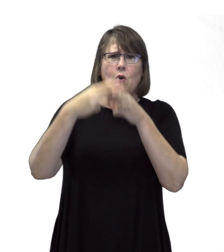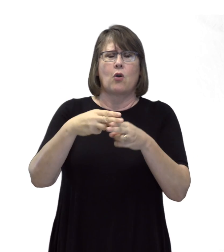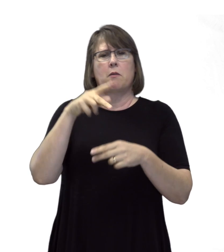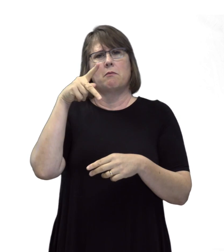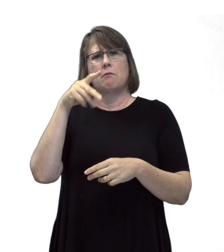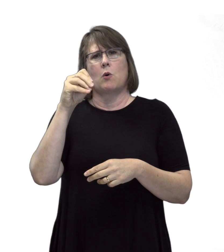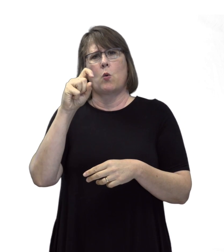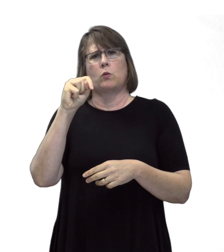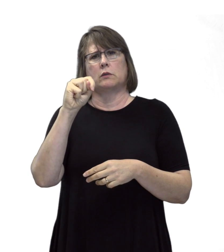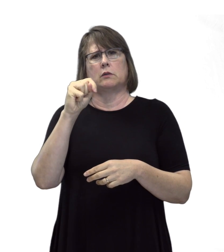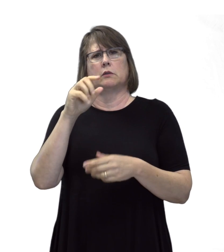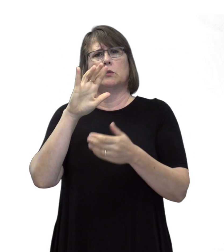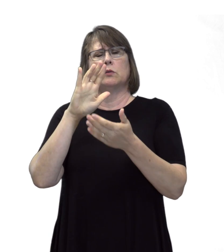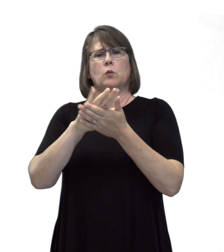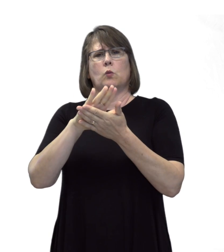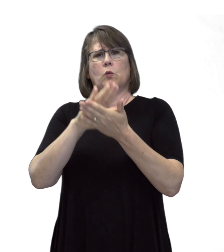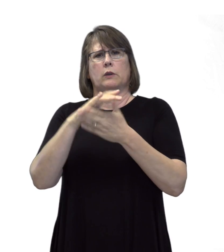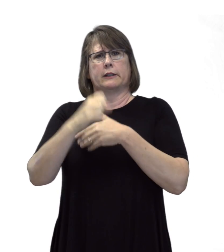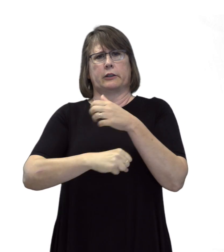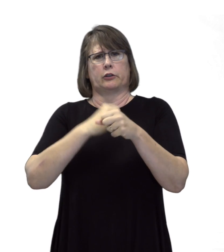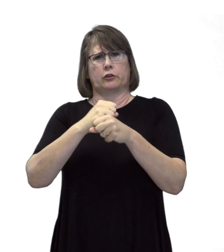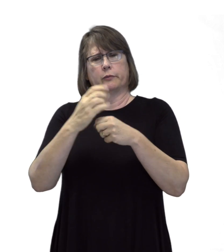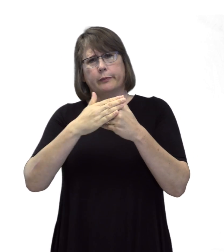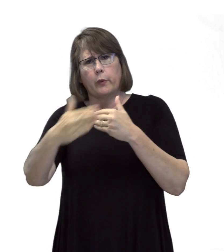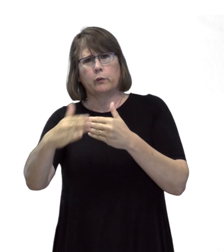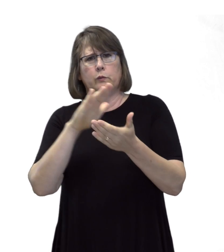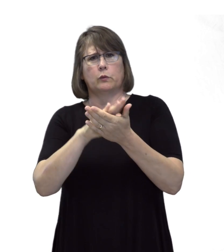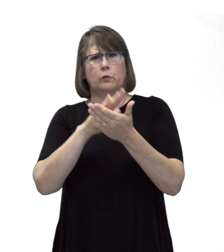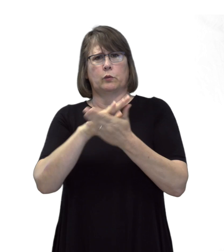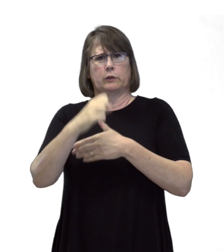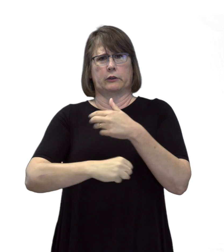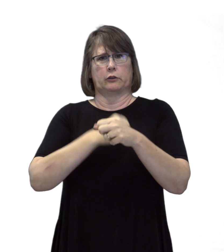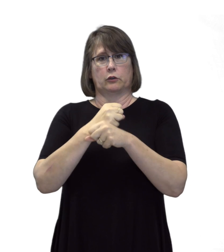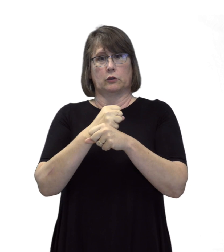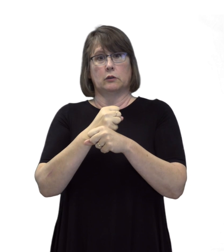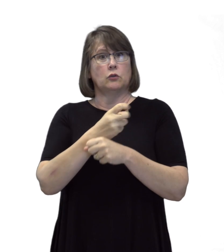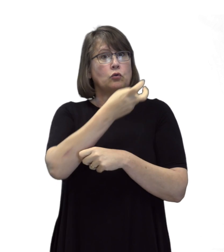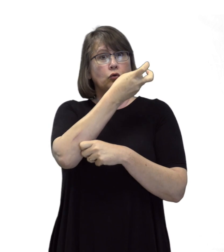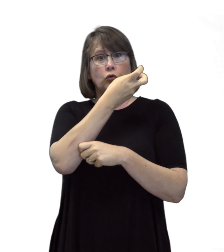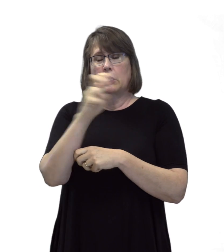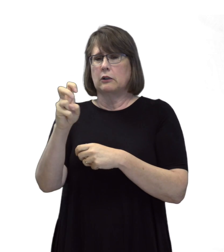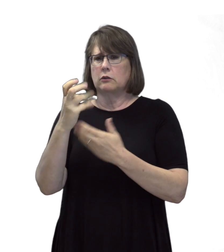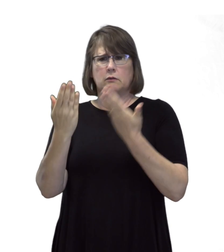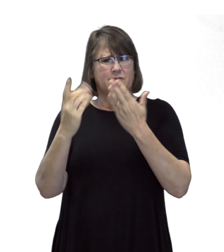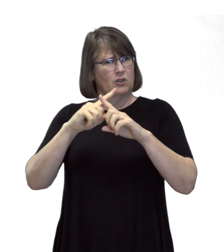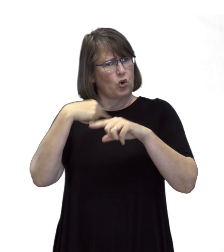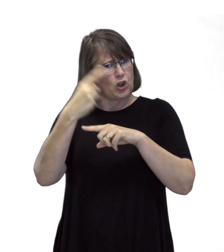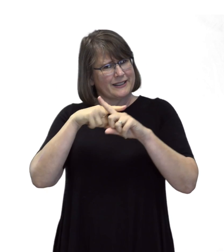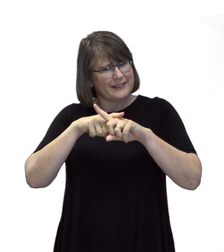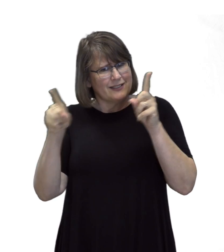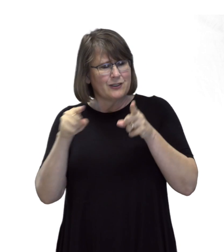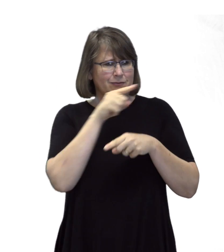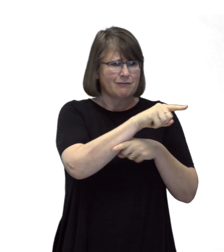is now called post-school years. Transitions may look different